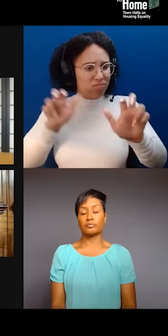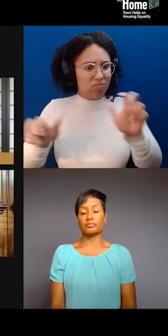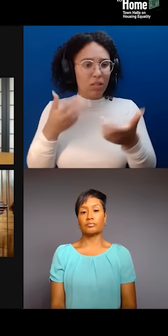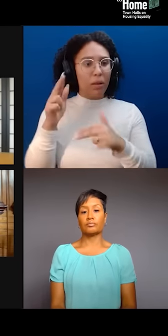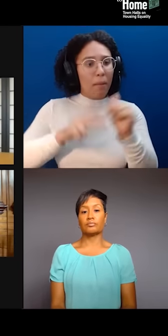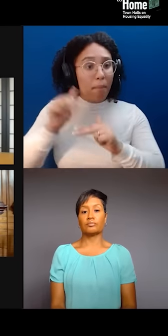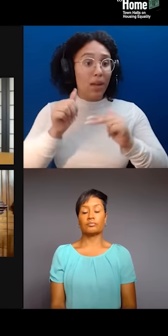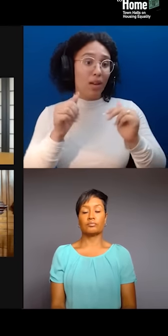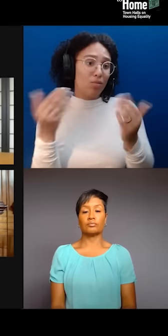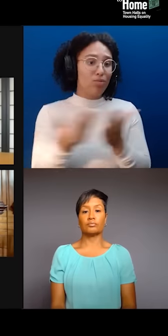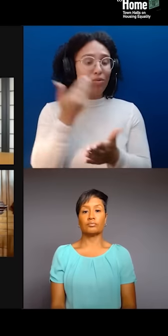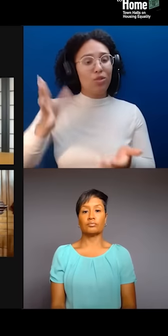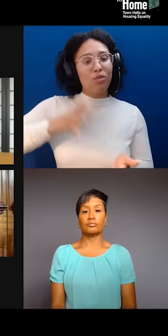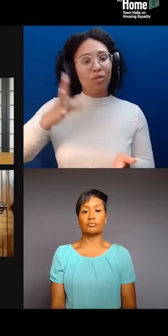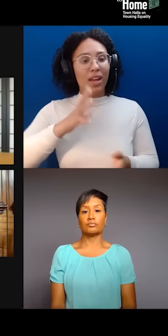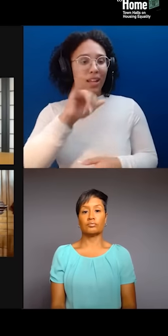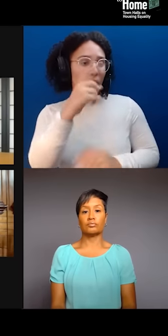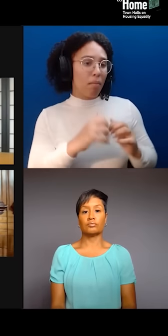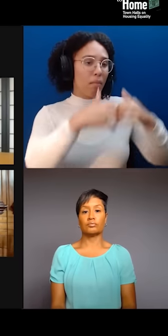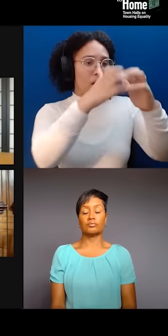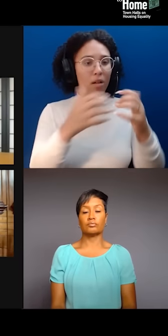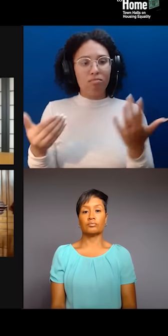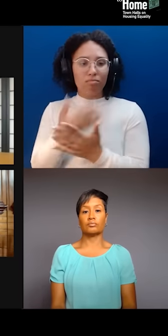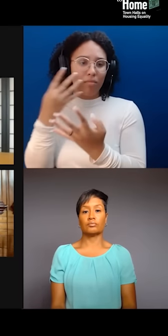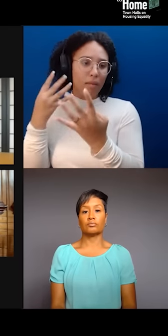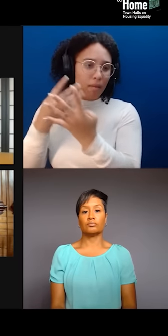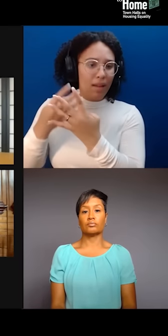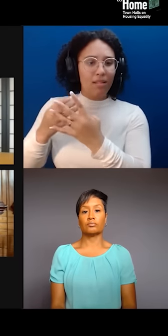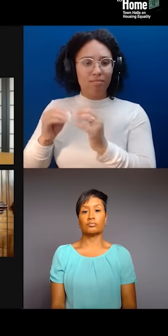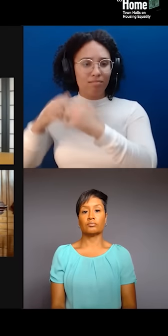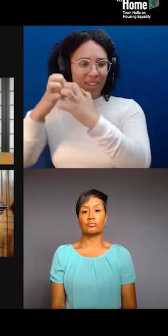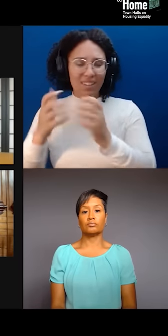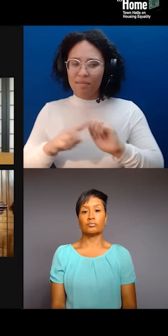in our communities to thrive and flourish. And so, I just wanted to point out one example